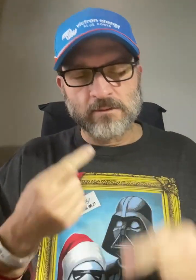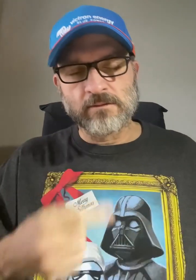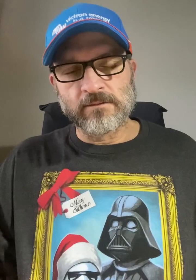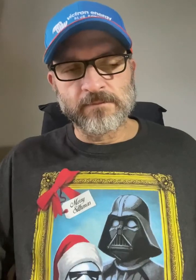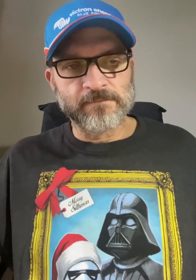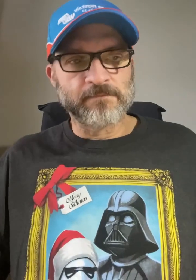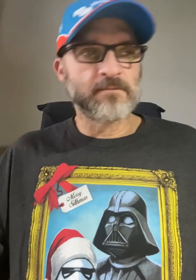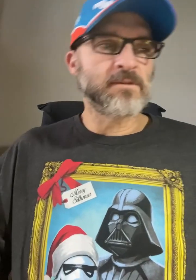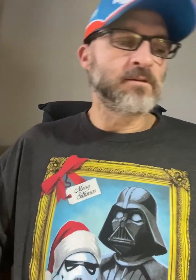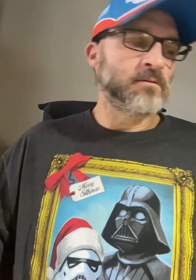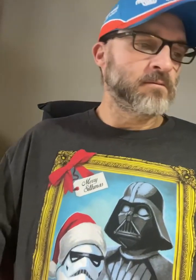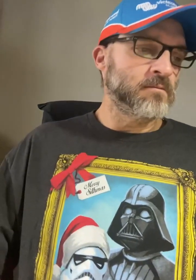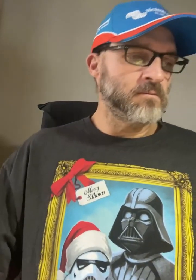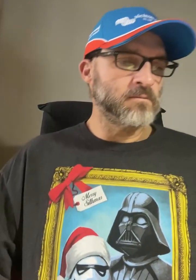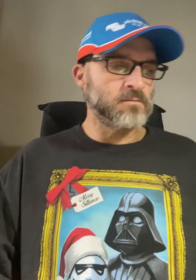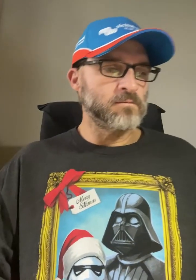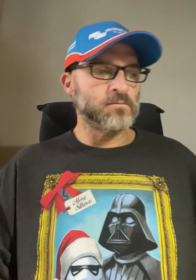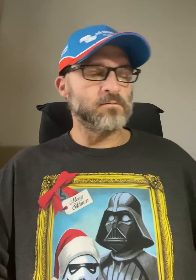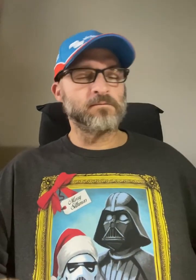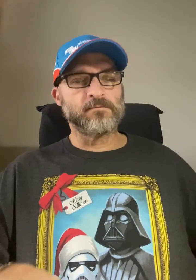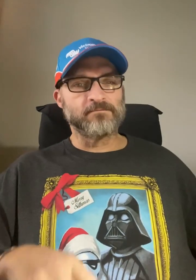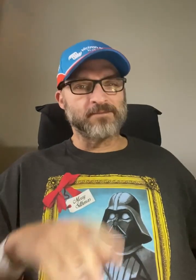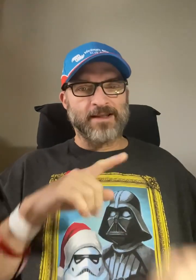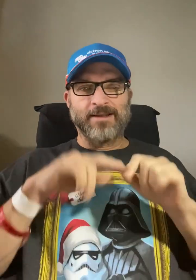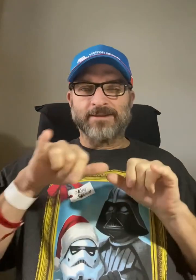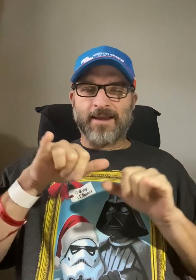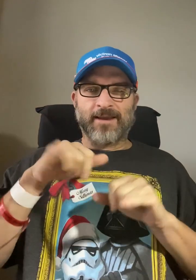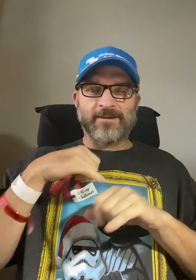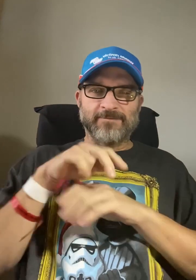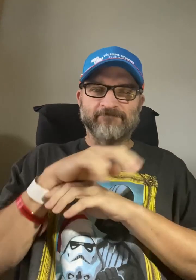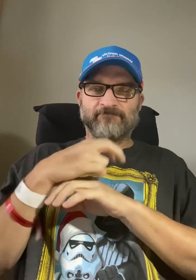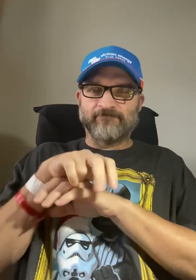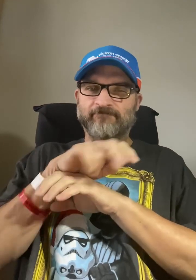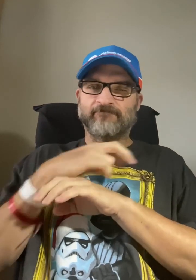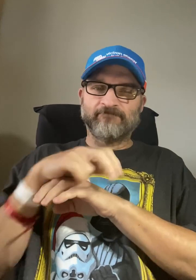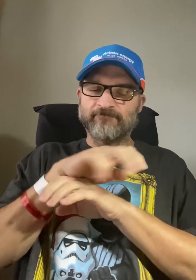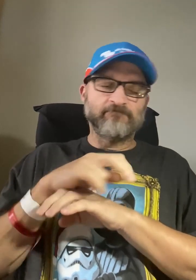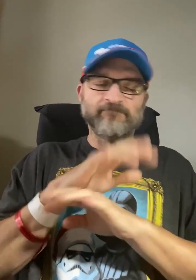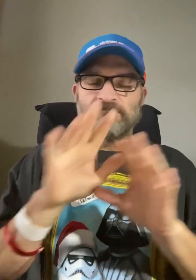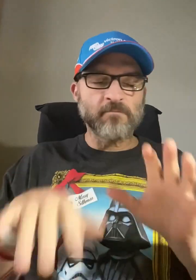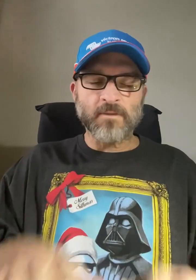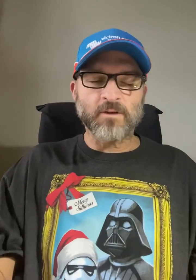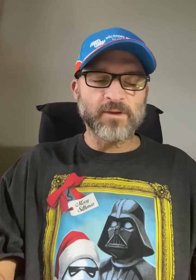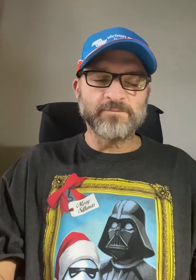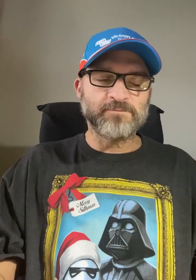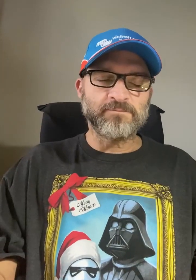I can't stay still. I'm very restless.